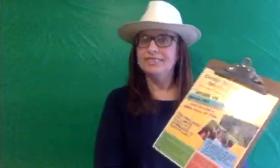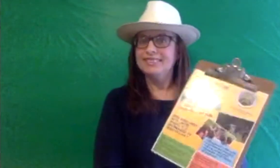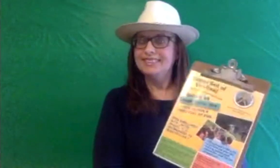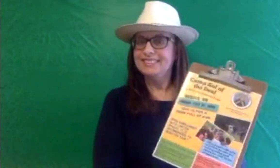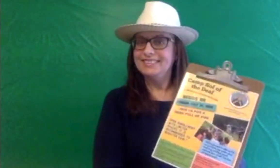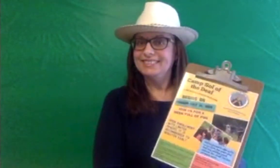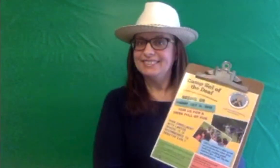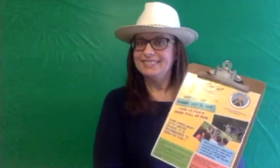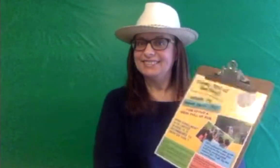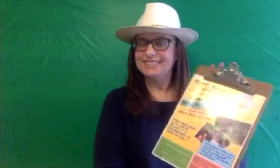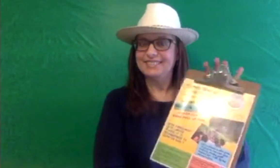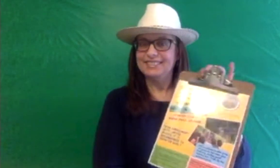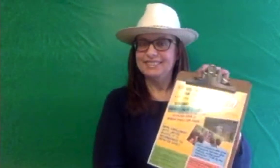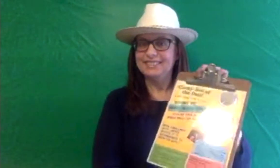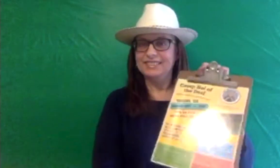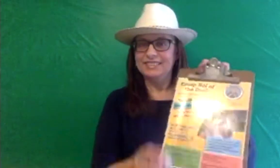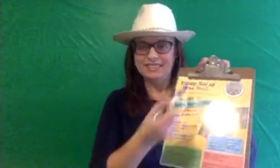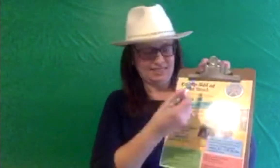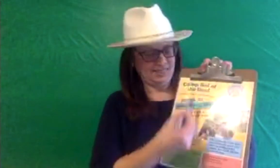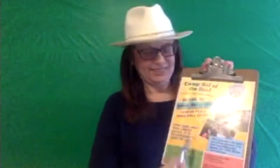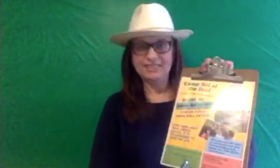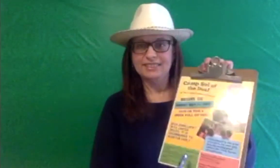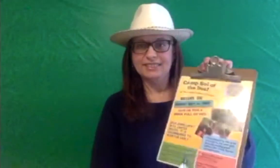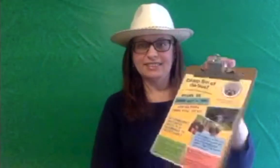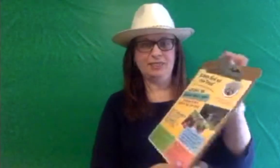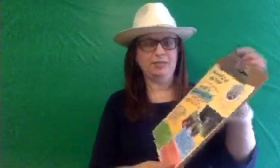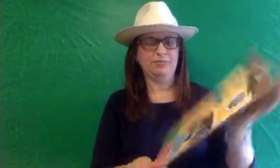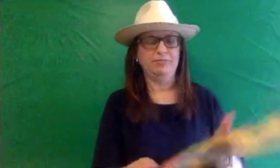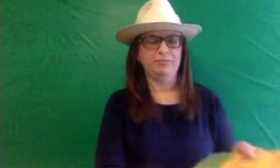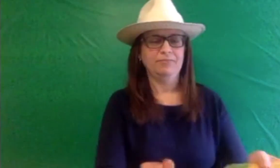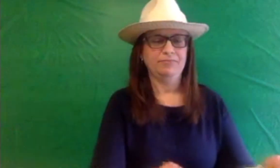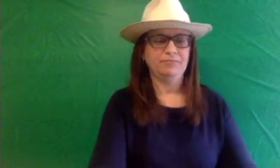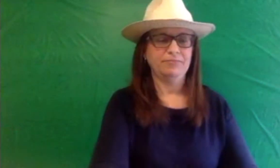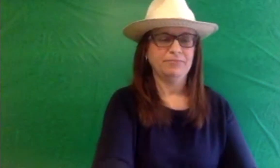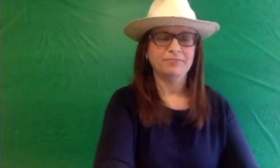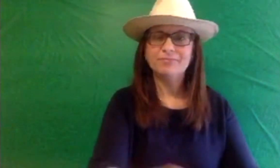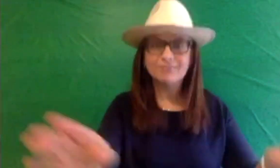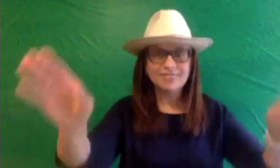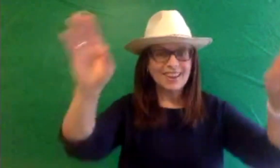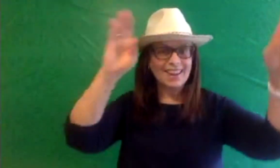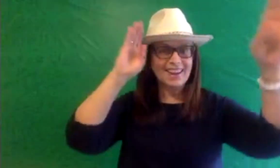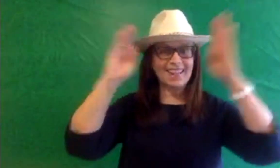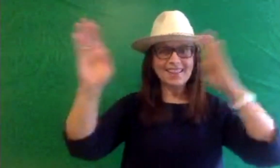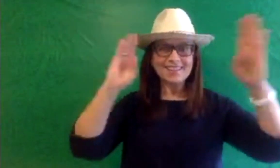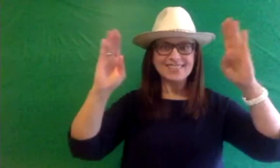This is a friendly reminder that our summer camp registration remain open until May 7, 2019. Hello!